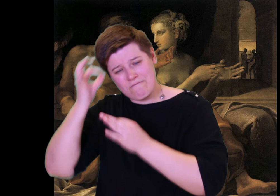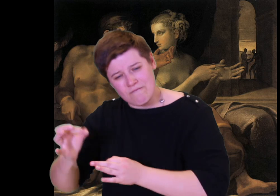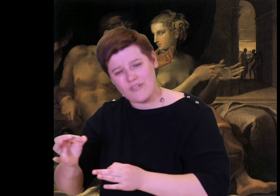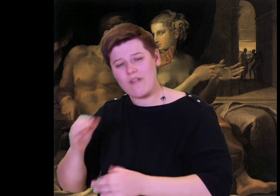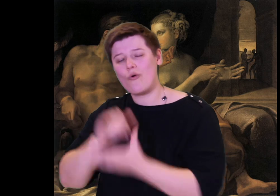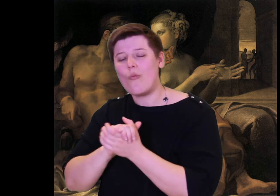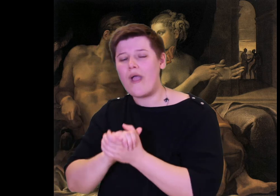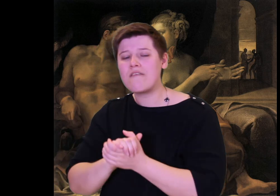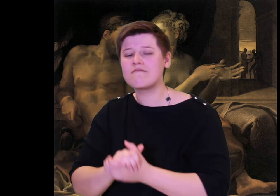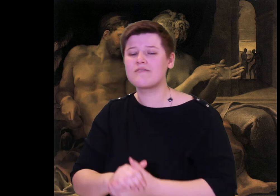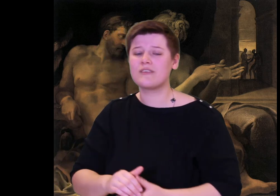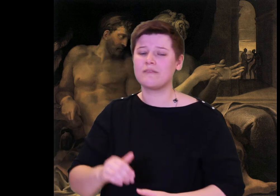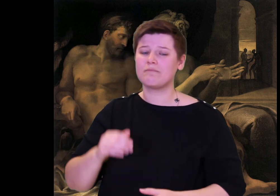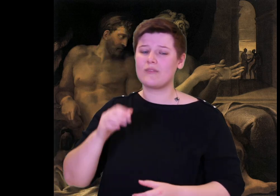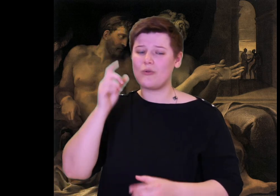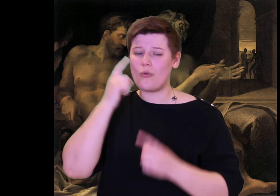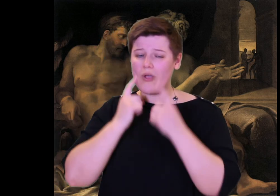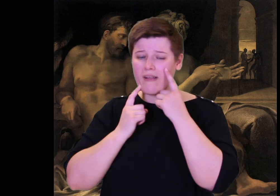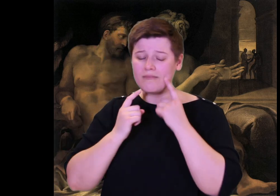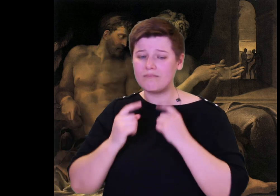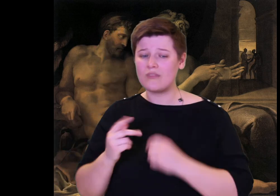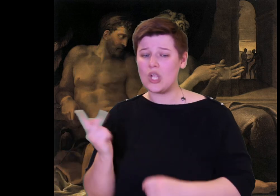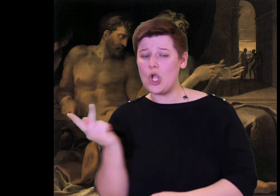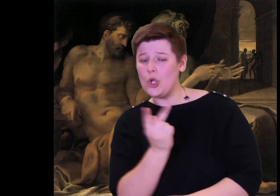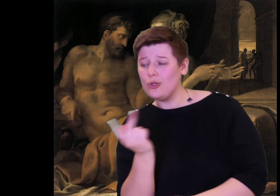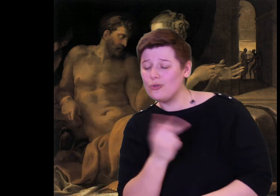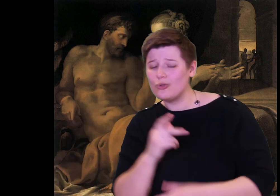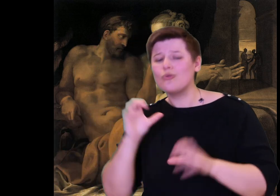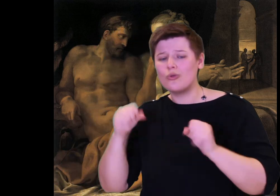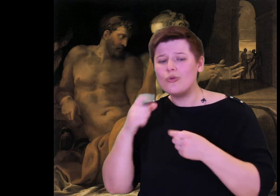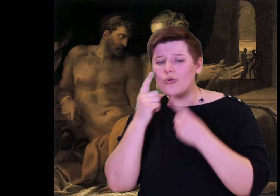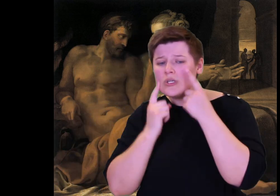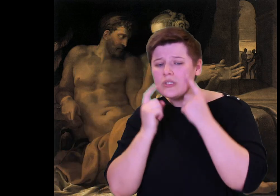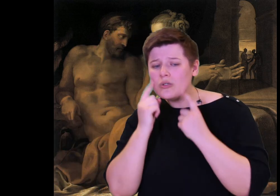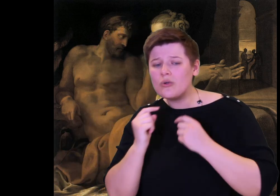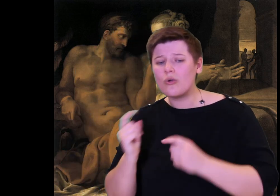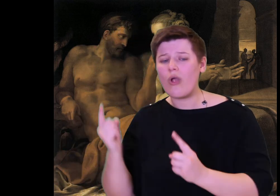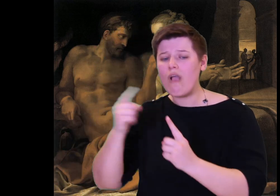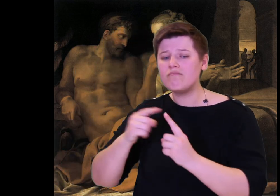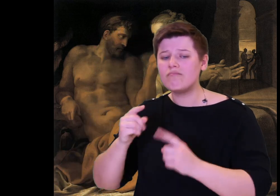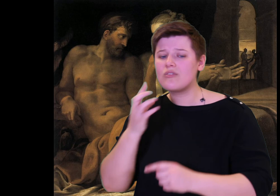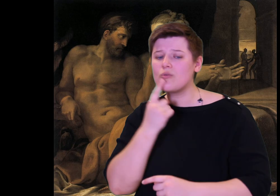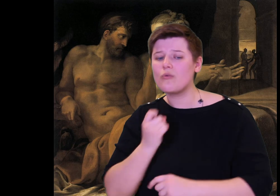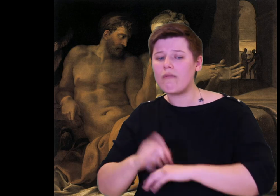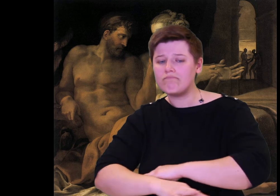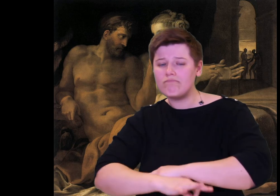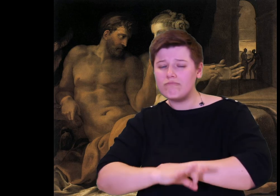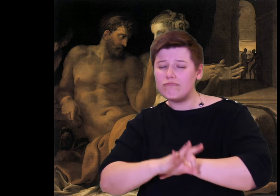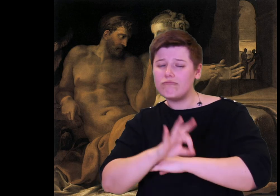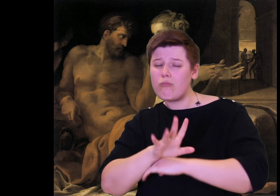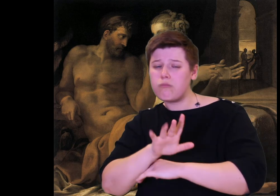as well. He held his love, his faithful wife, and wept. They would have wept until